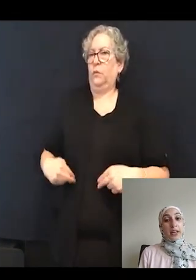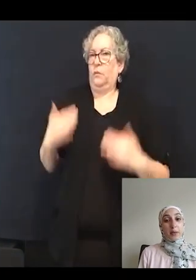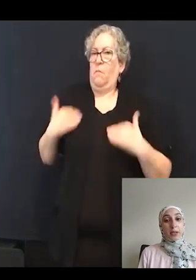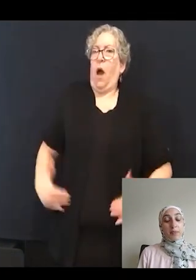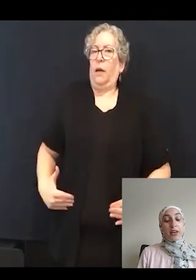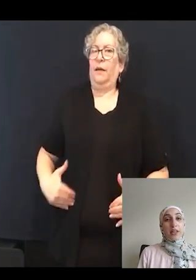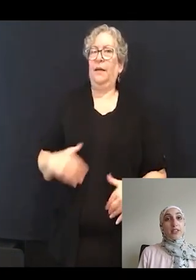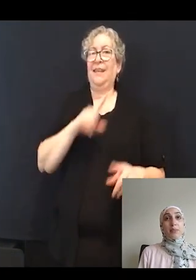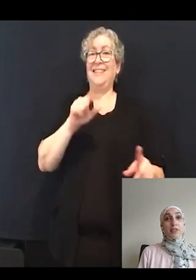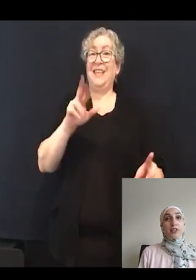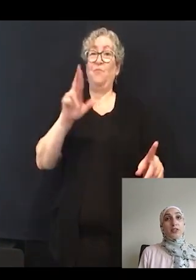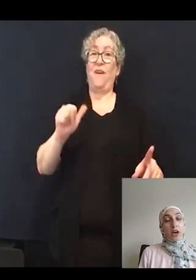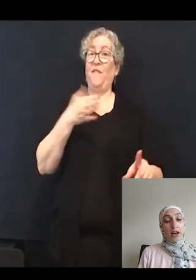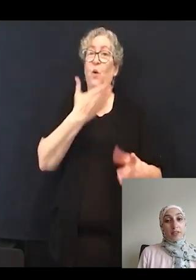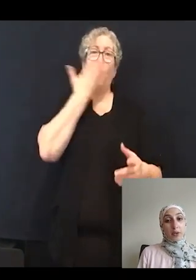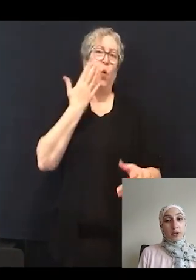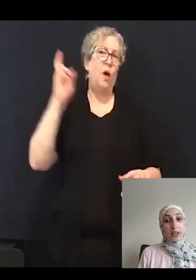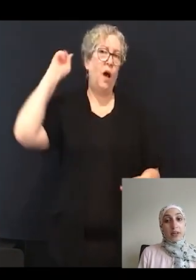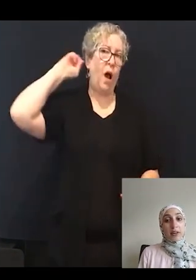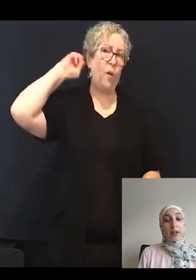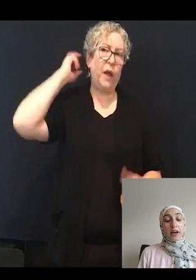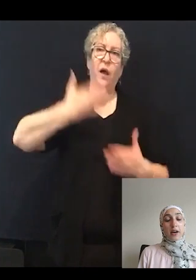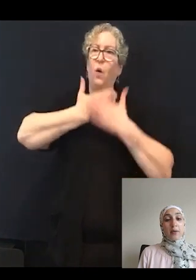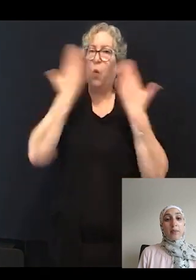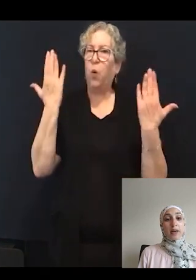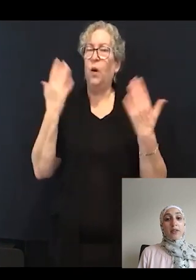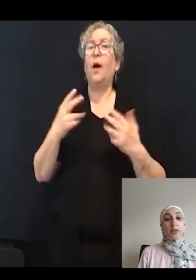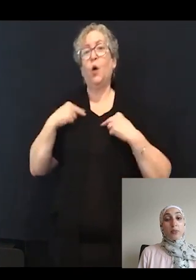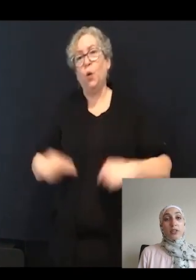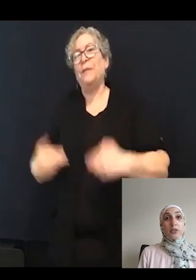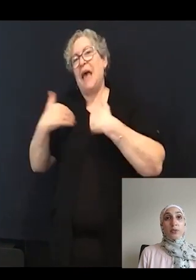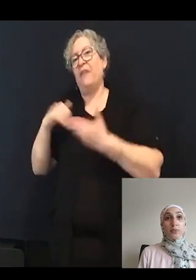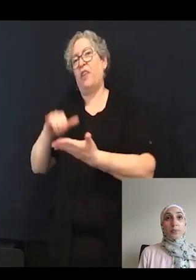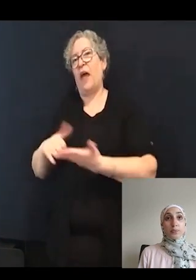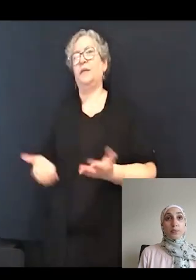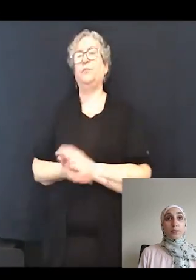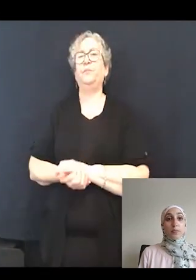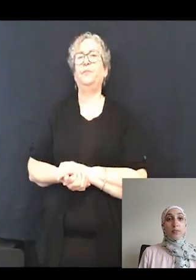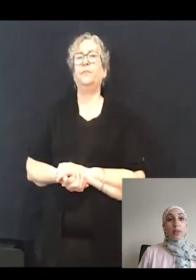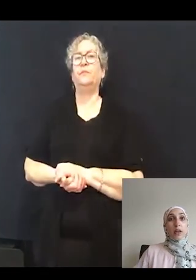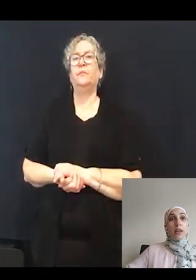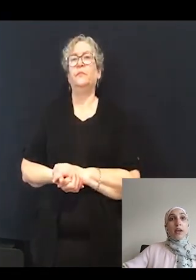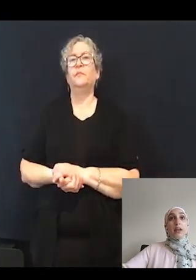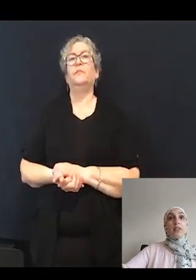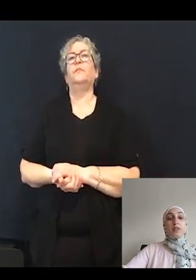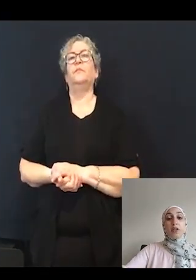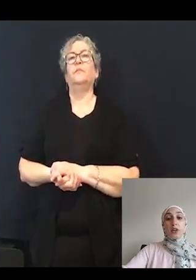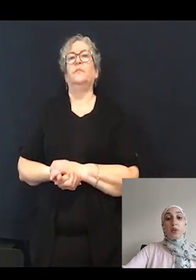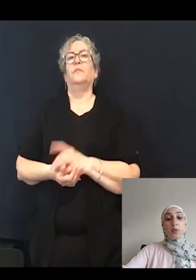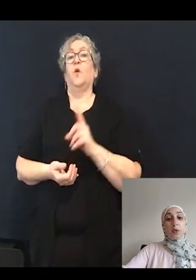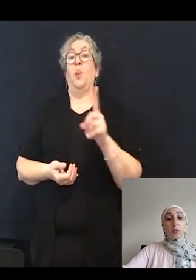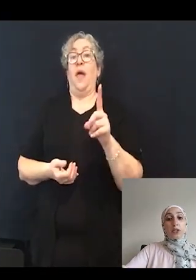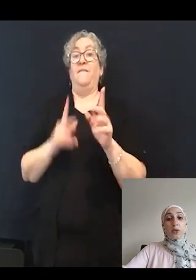Zebrafish do not have a cochlea and humans do. In this video, what we're showing